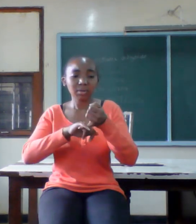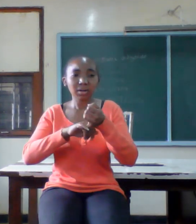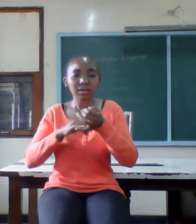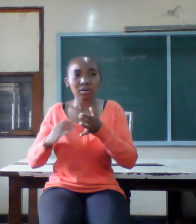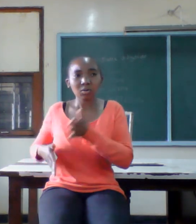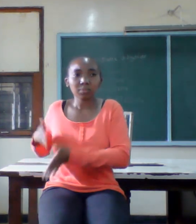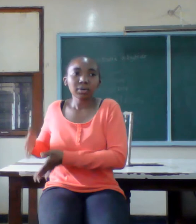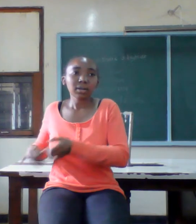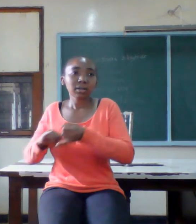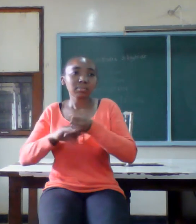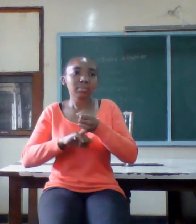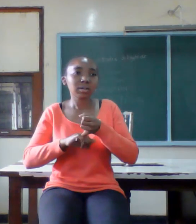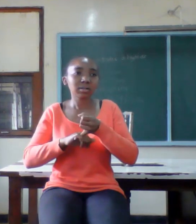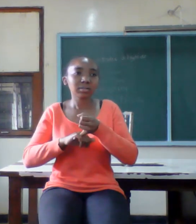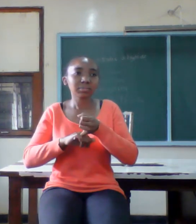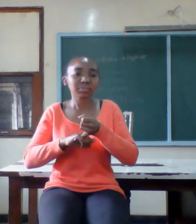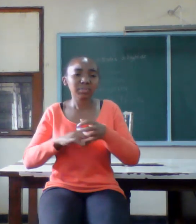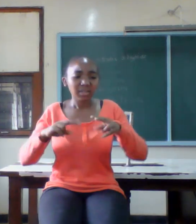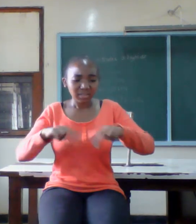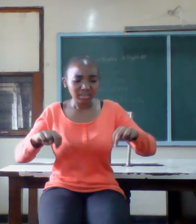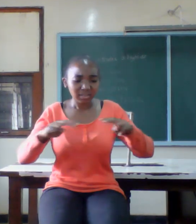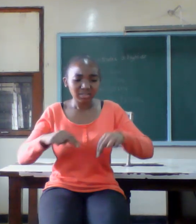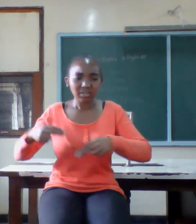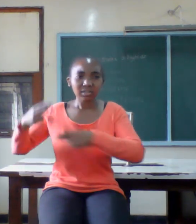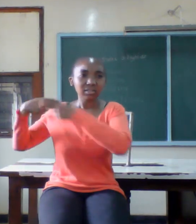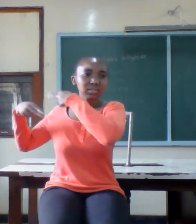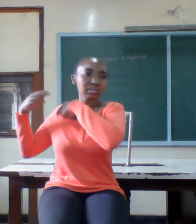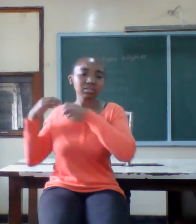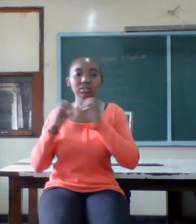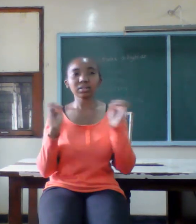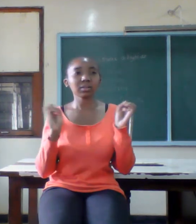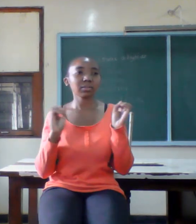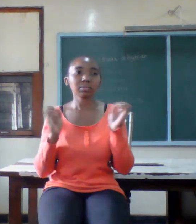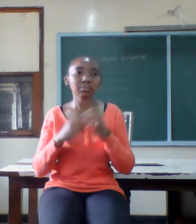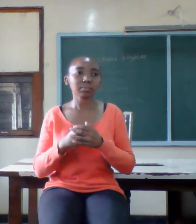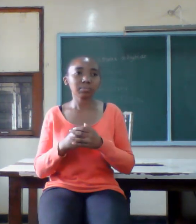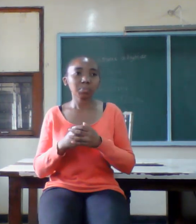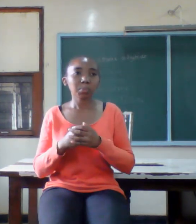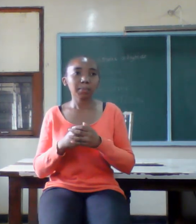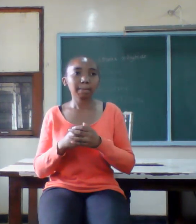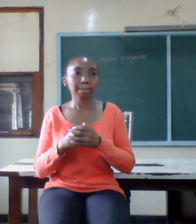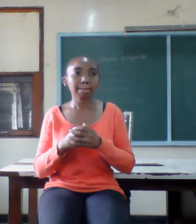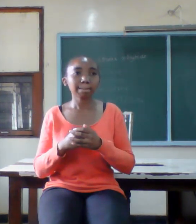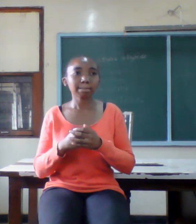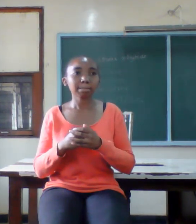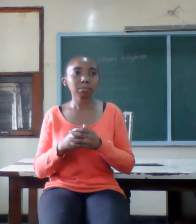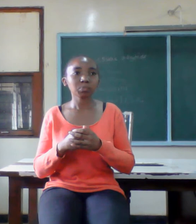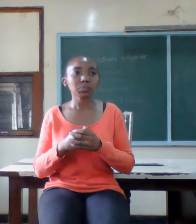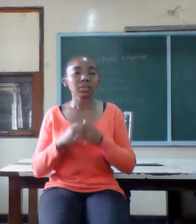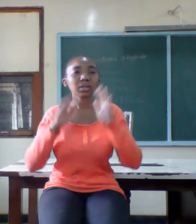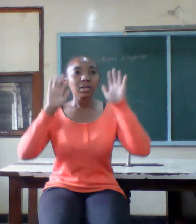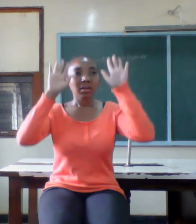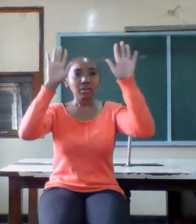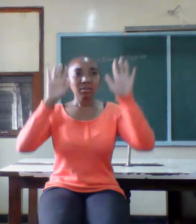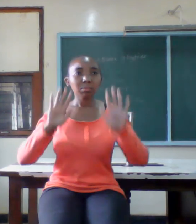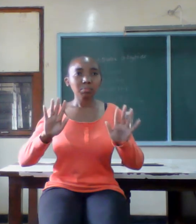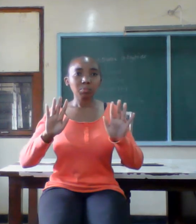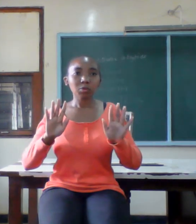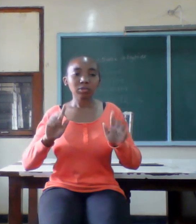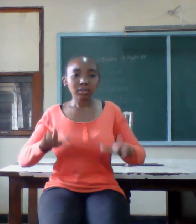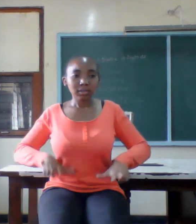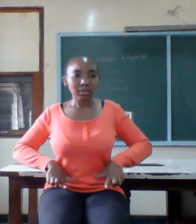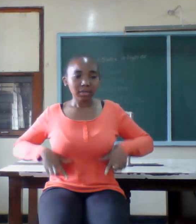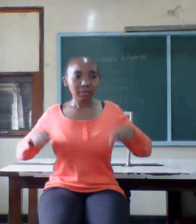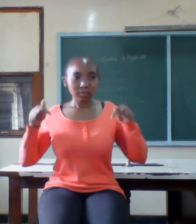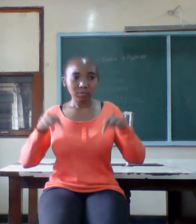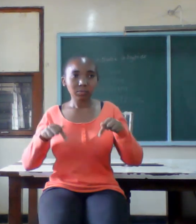stop digging into someone's past what matters most is the present life of your partner all things